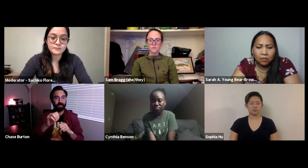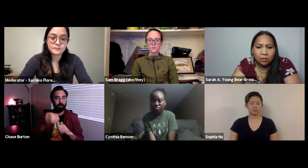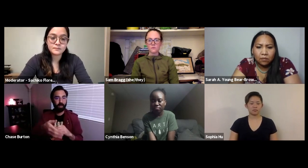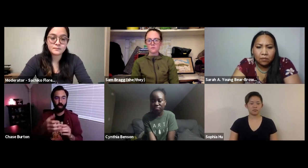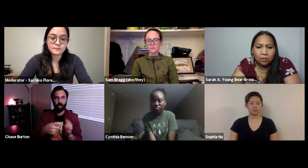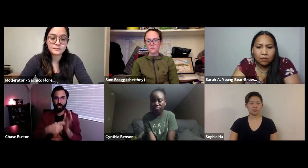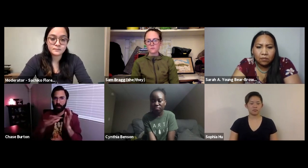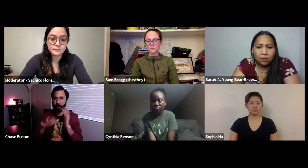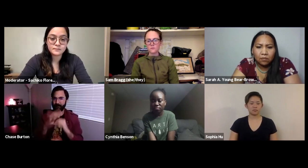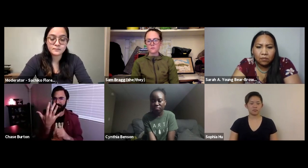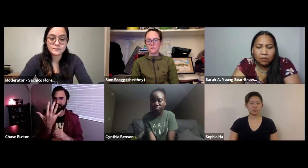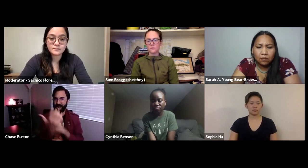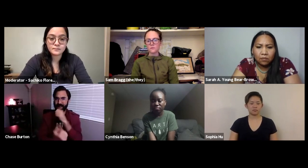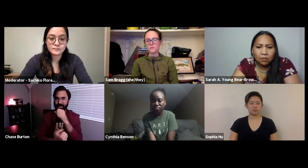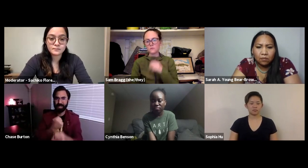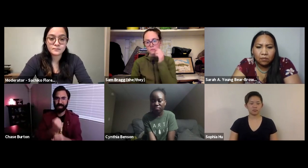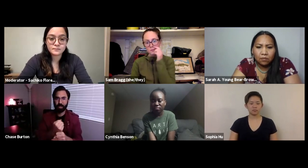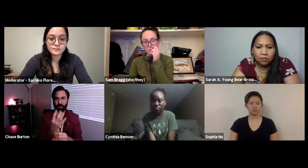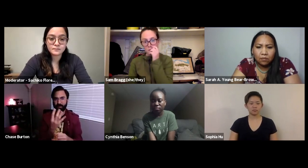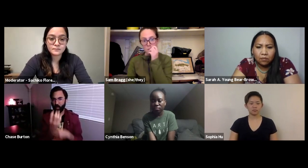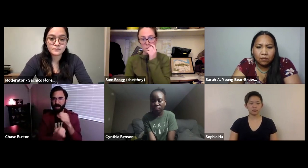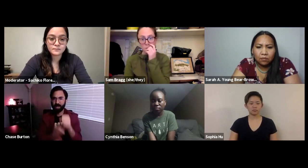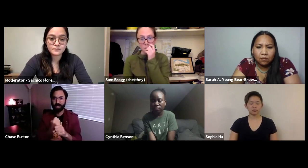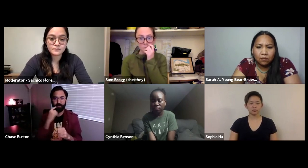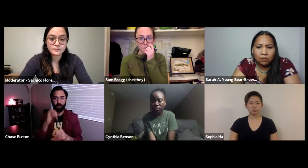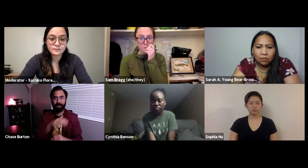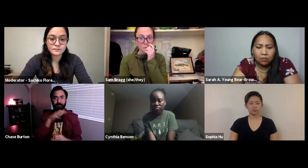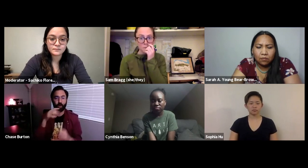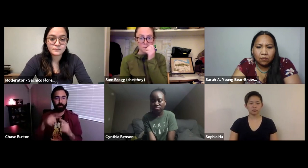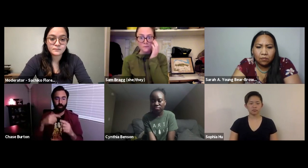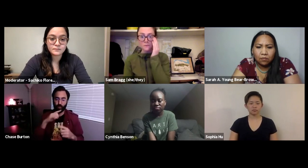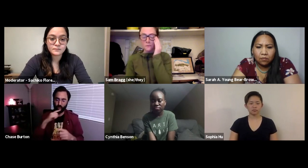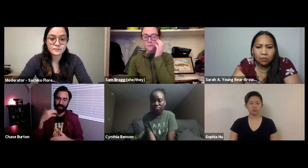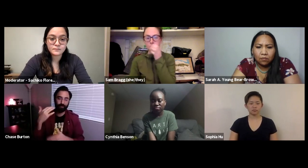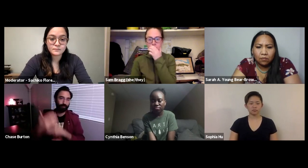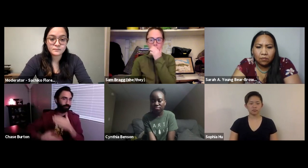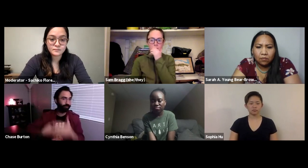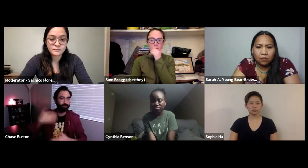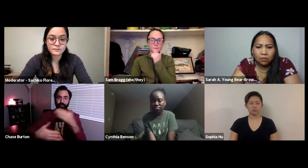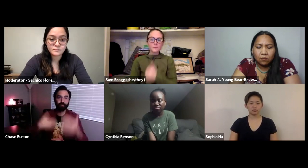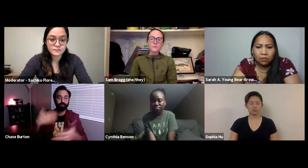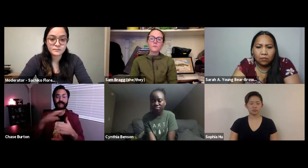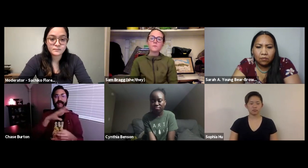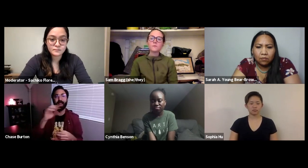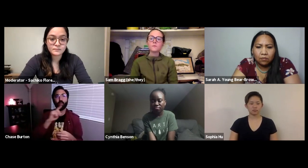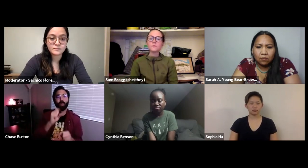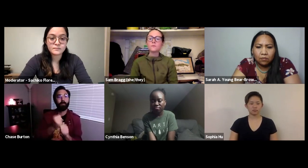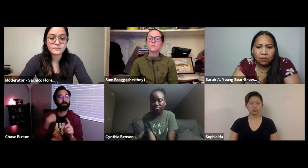the ecosystem there. So it took them about four or five years to actually turn the farm